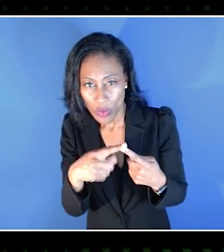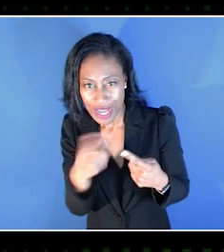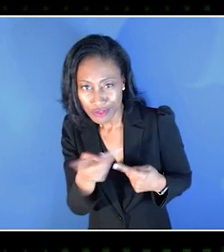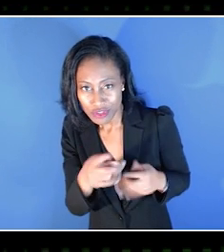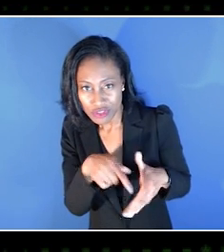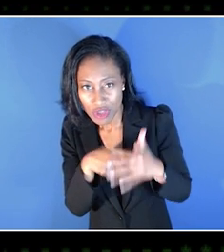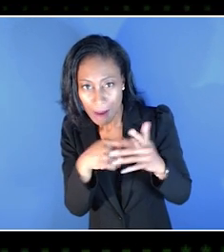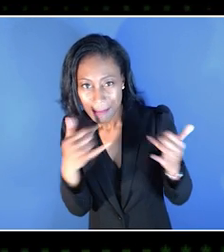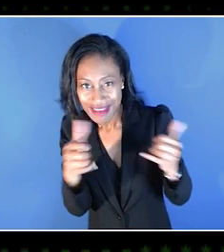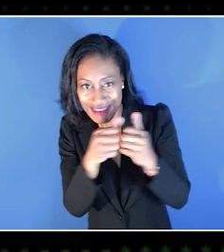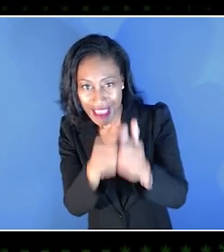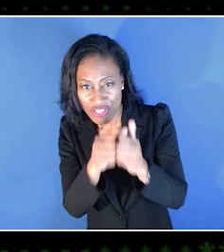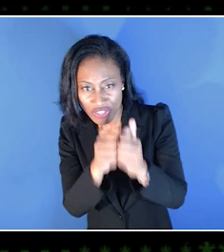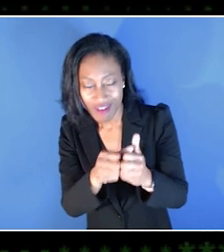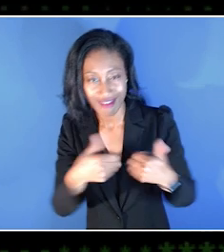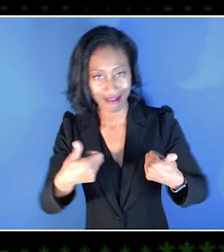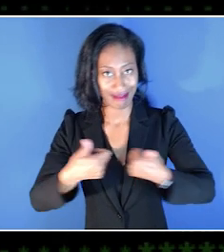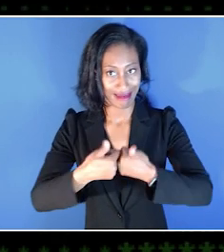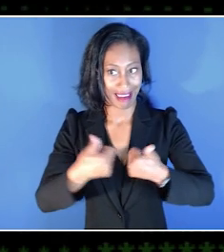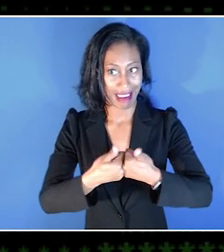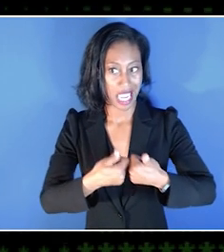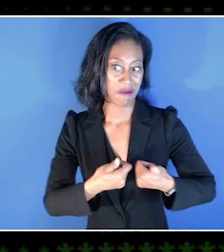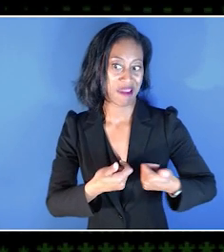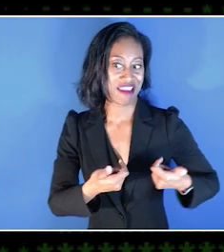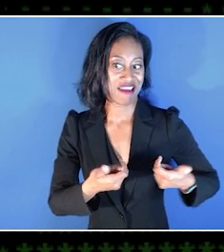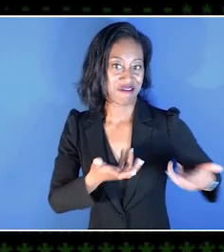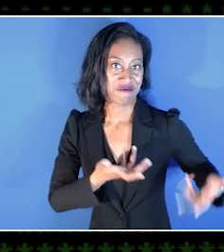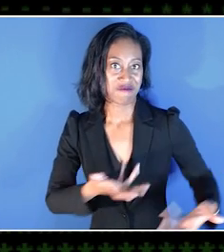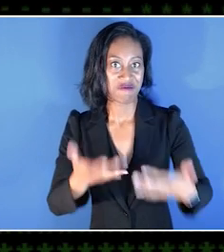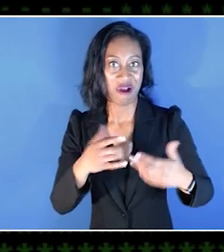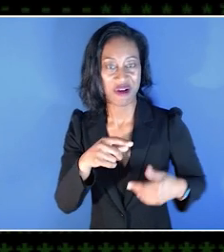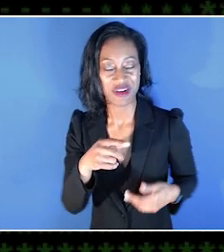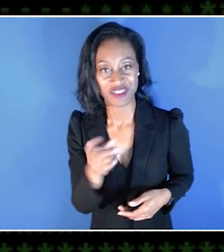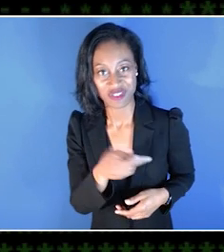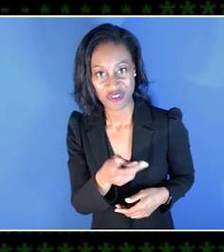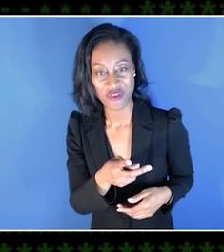How has gaming sort of brought you to being able to enjoy gaming?